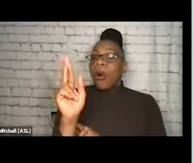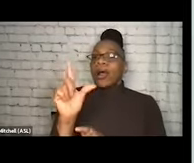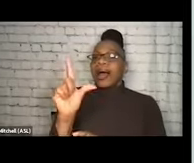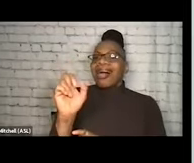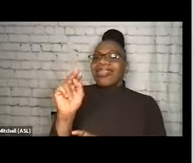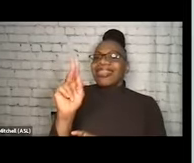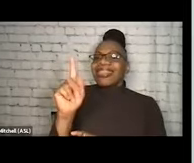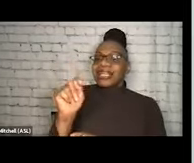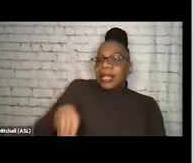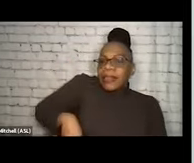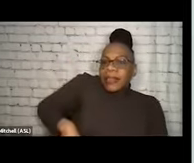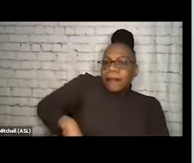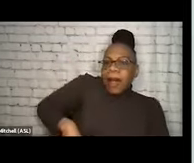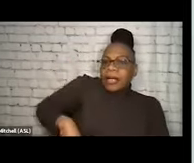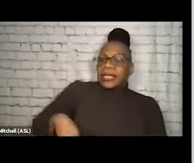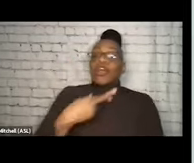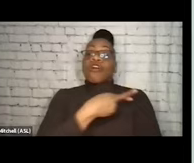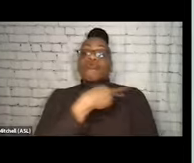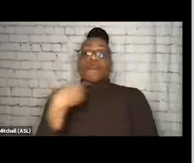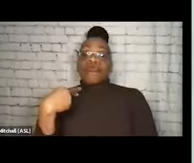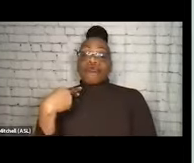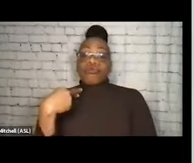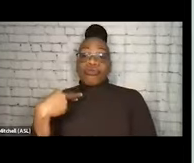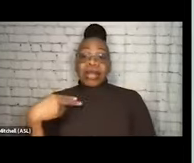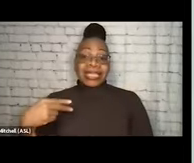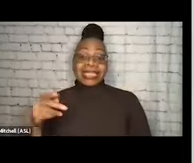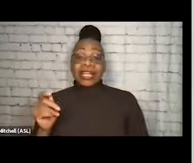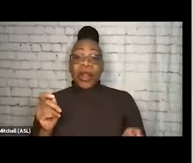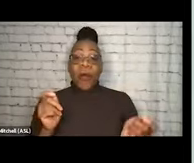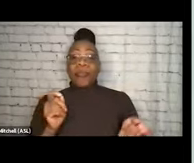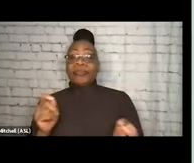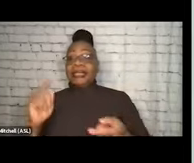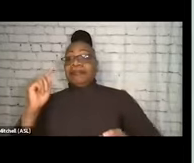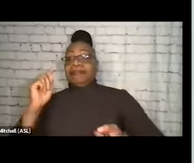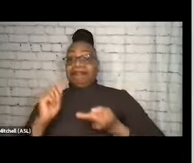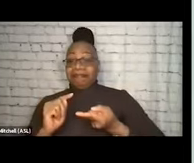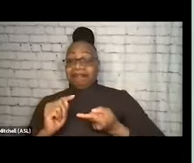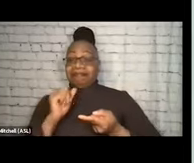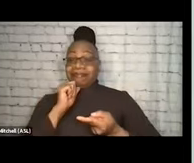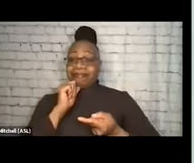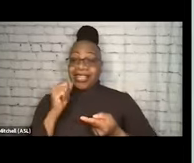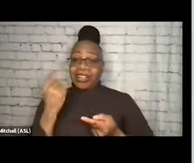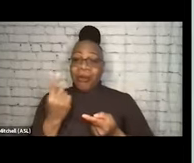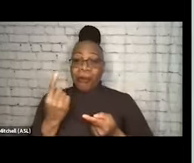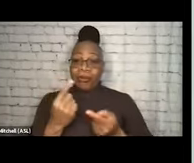Risk mitigation is not limited to injection though. When we think about smoking, not only as an alternative to injection,